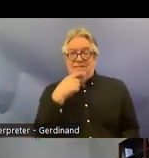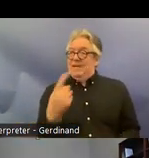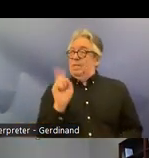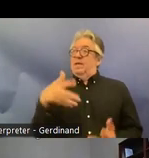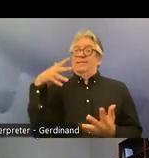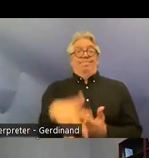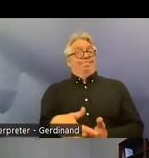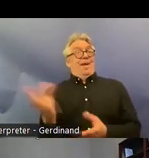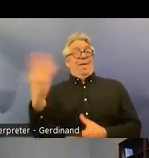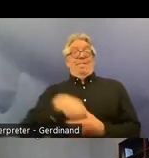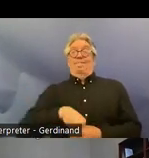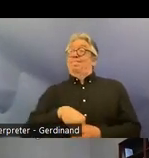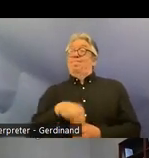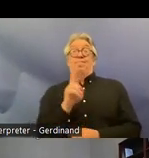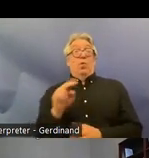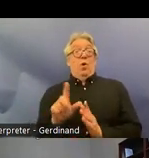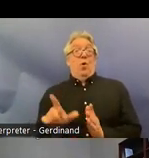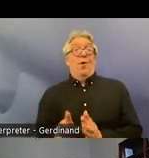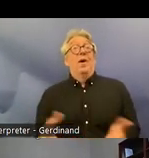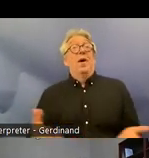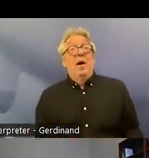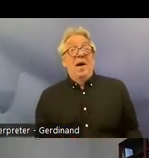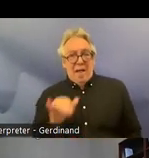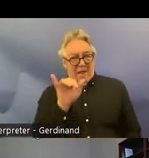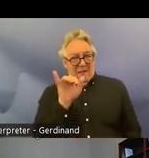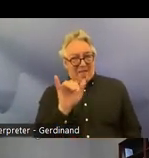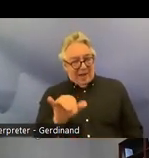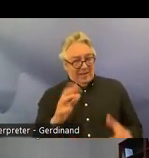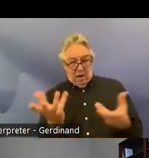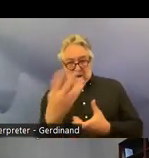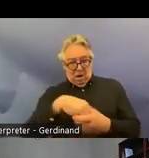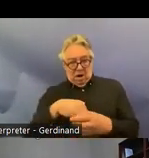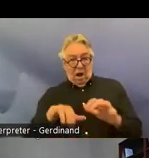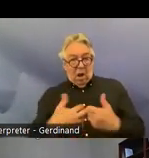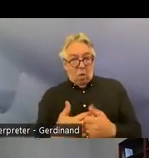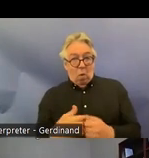and it is the assessment of that incorporation in what law how to do this